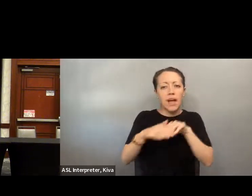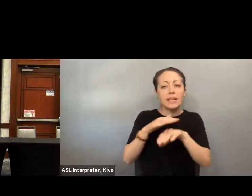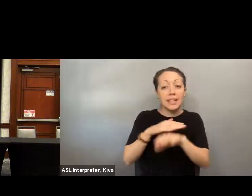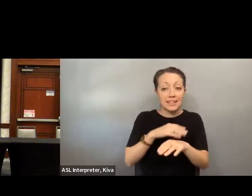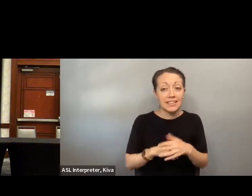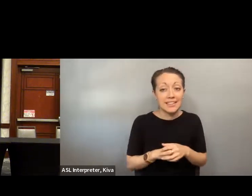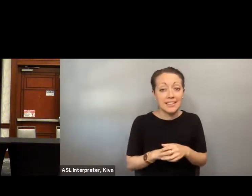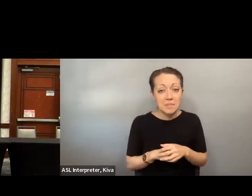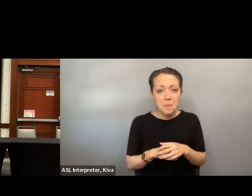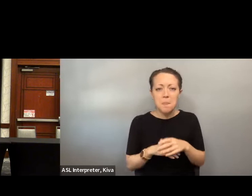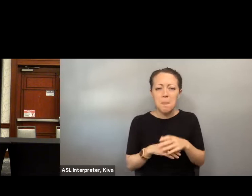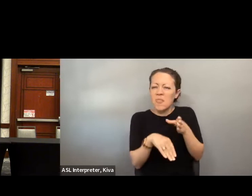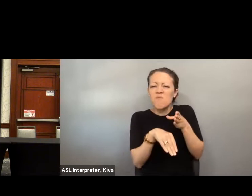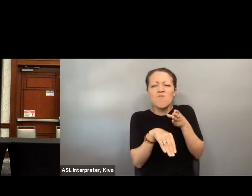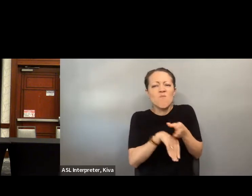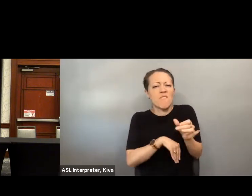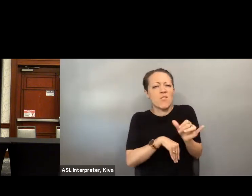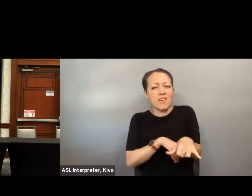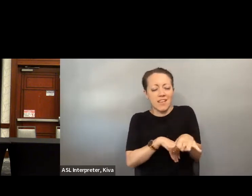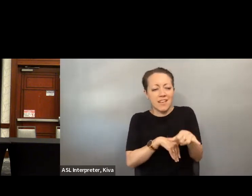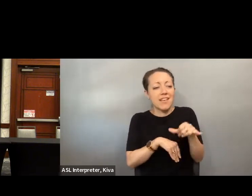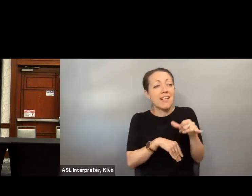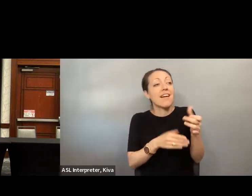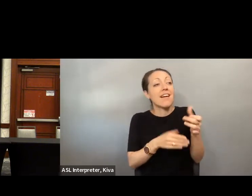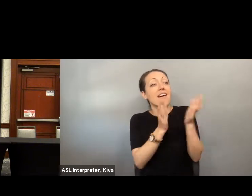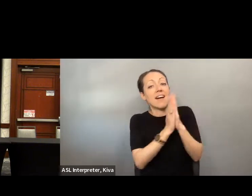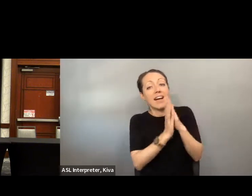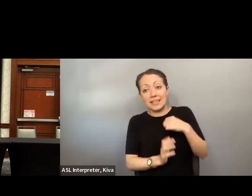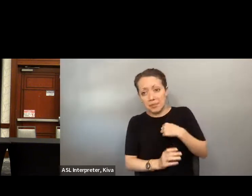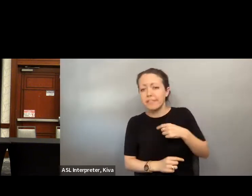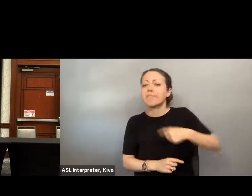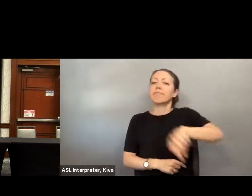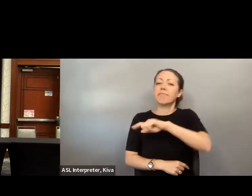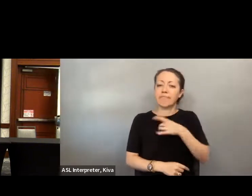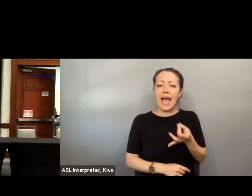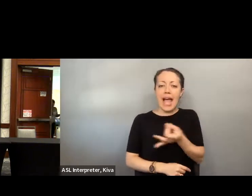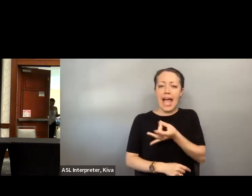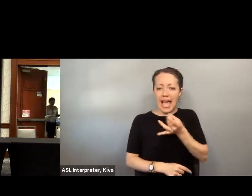person meeting with disabled advocates around the country